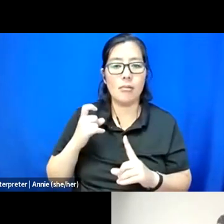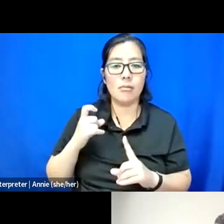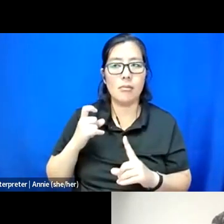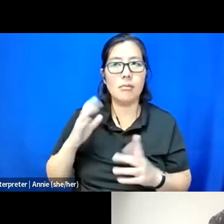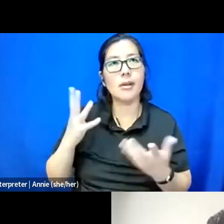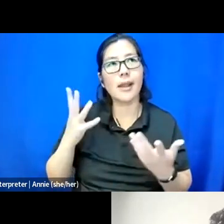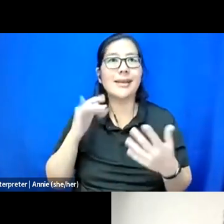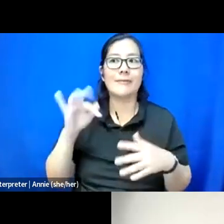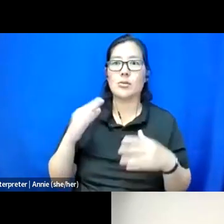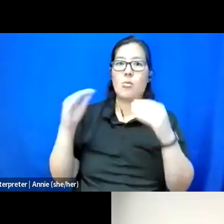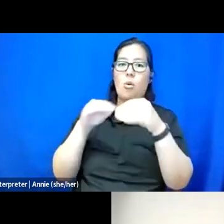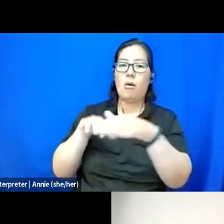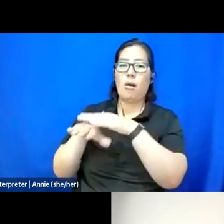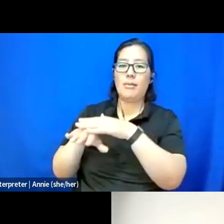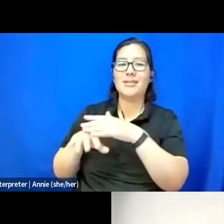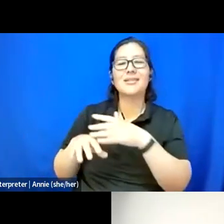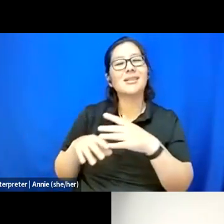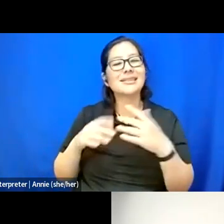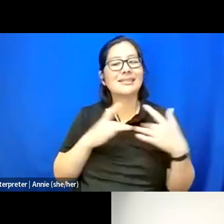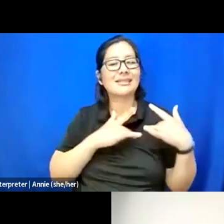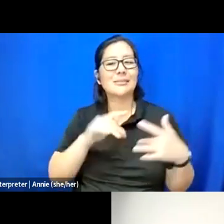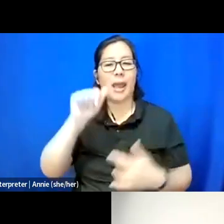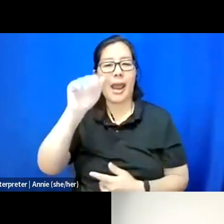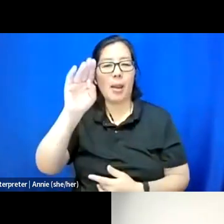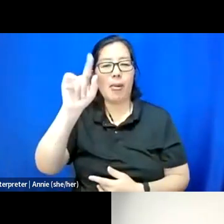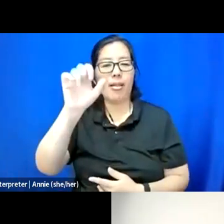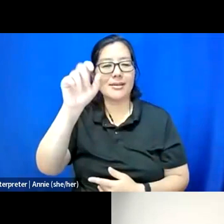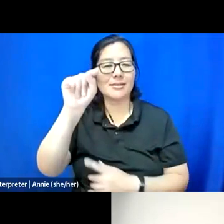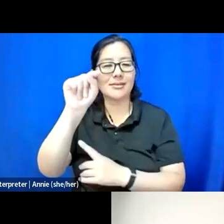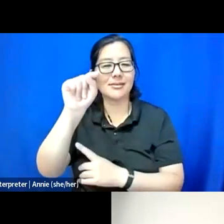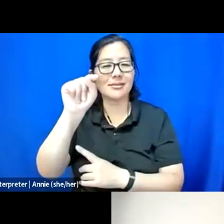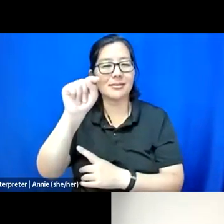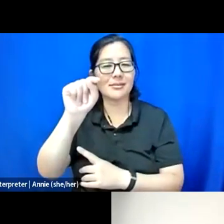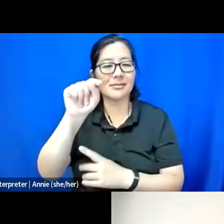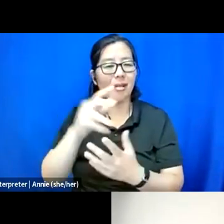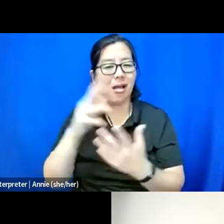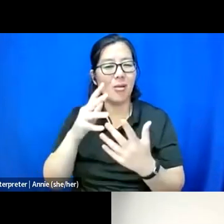I find it's always been very ableist in a lot of different ways and it keeps disabled people